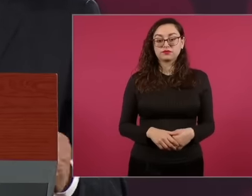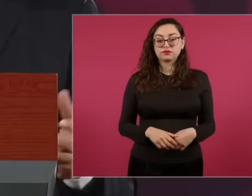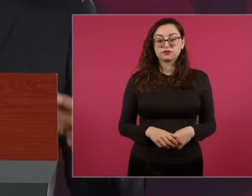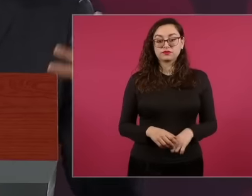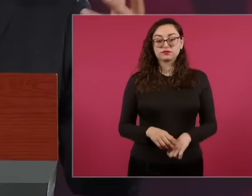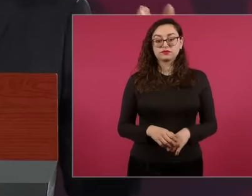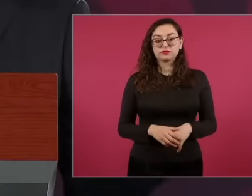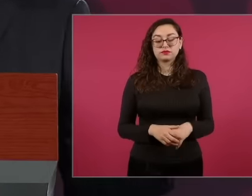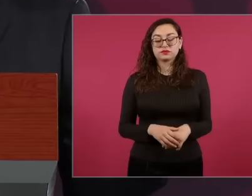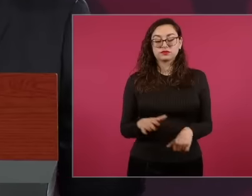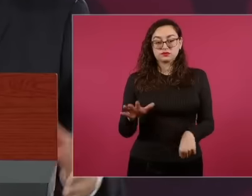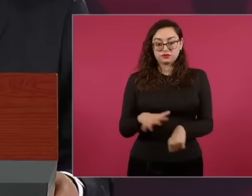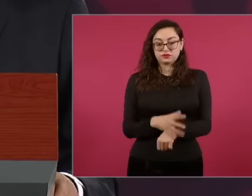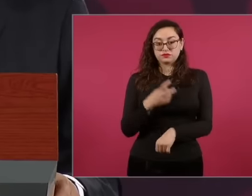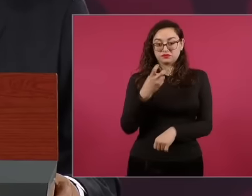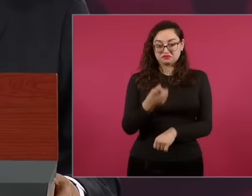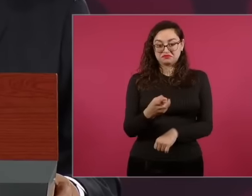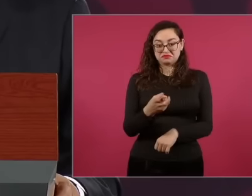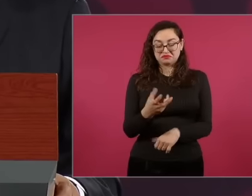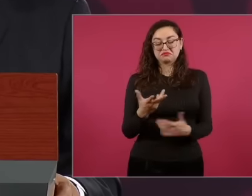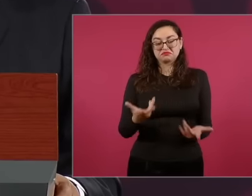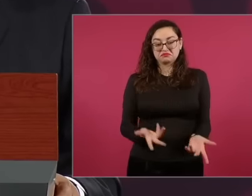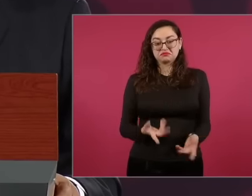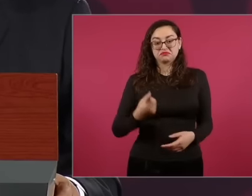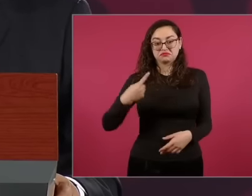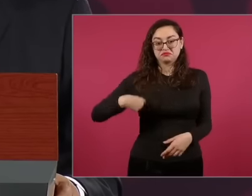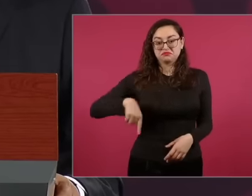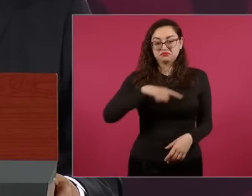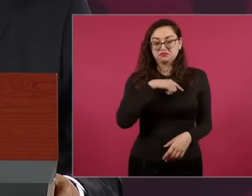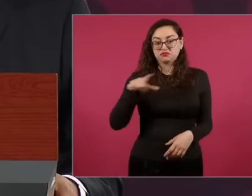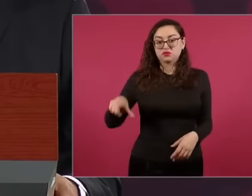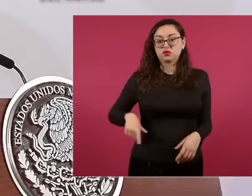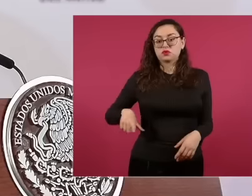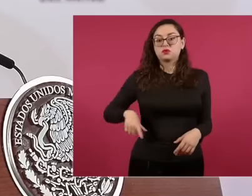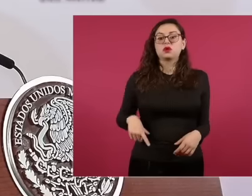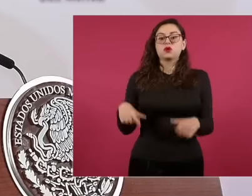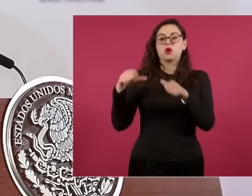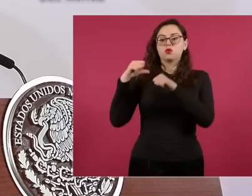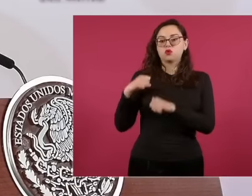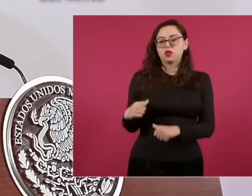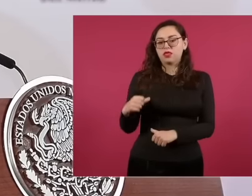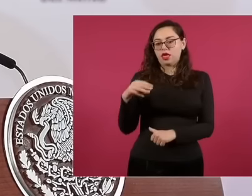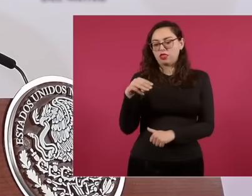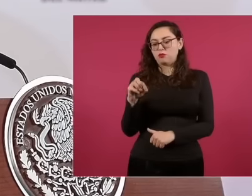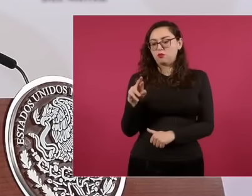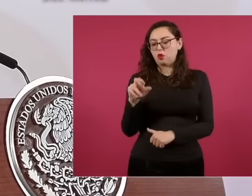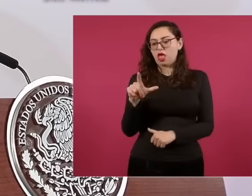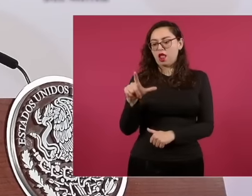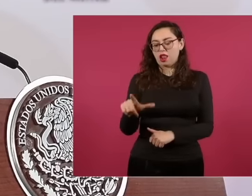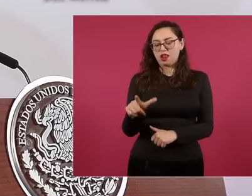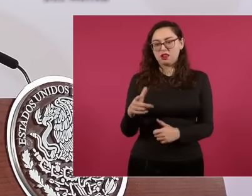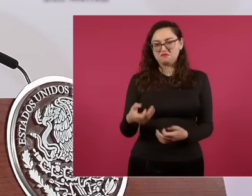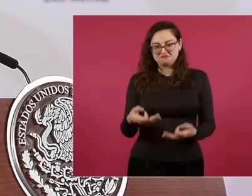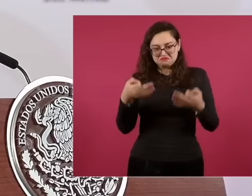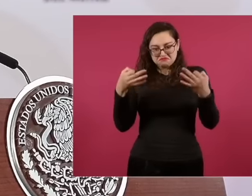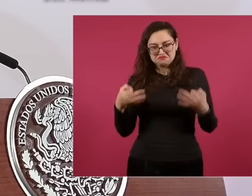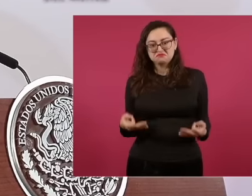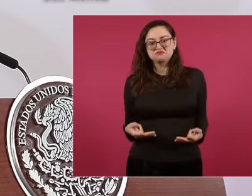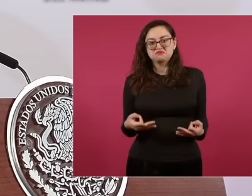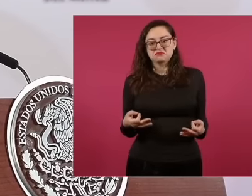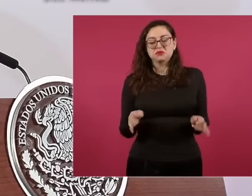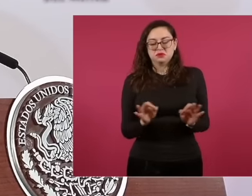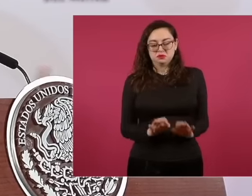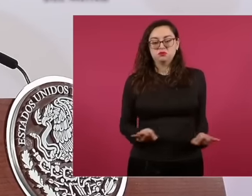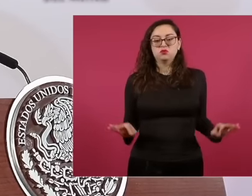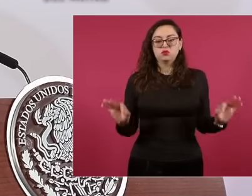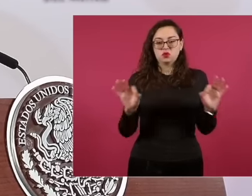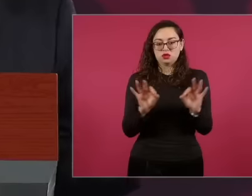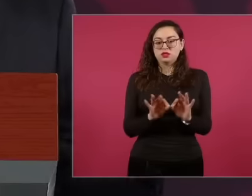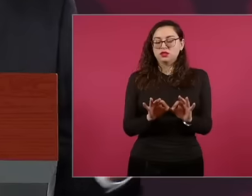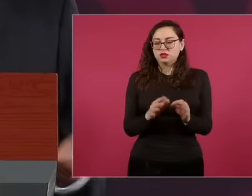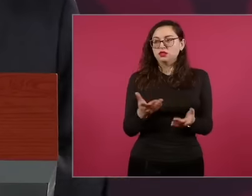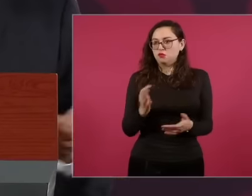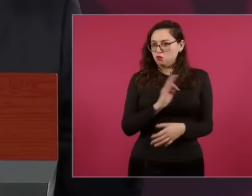to maintain our moral authority, which is very important to govern. If we were corrupt,